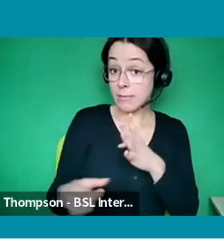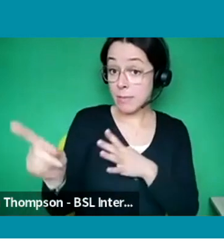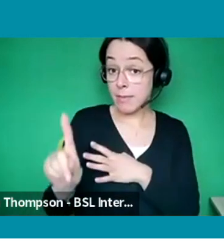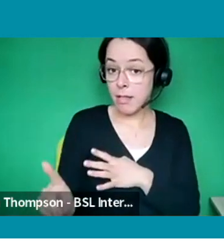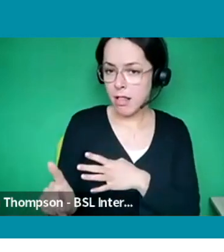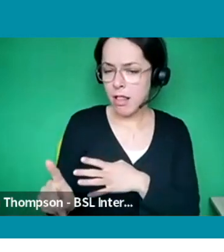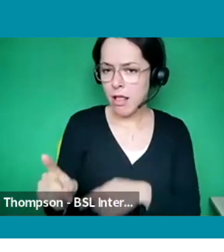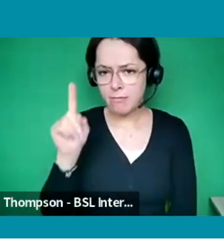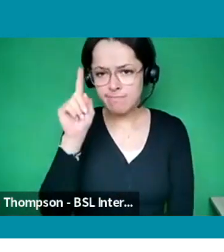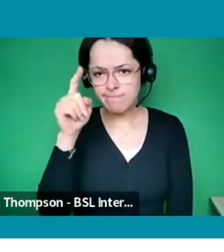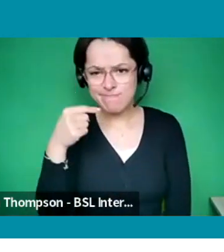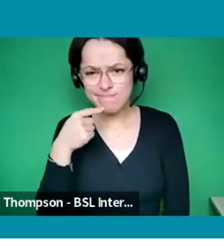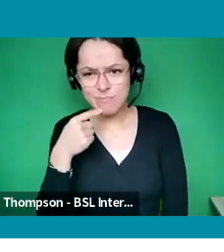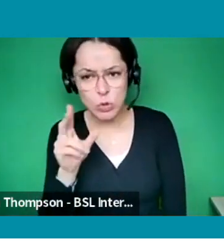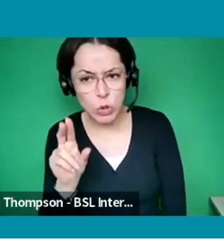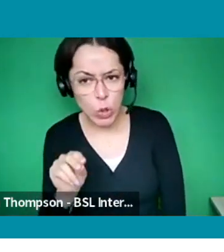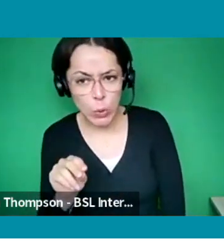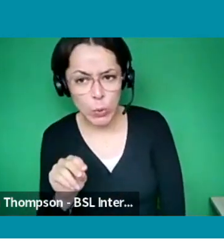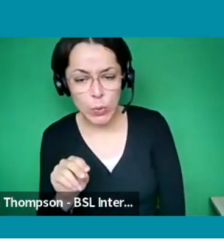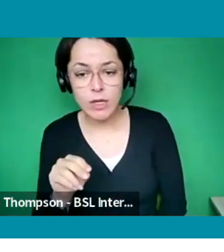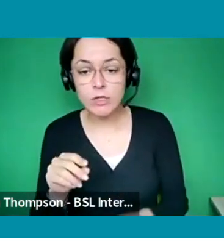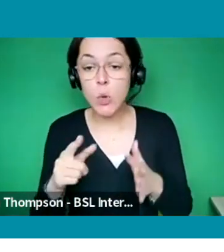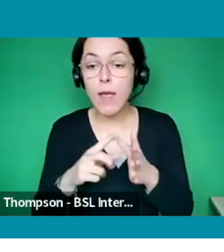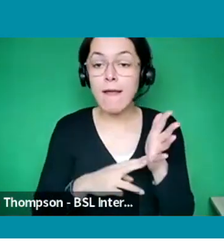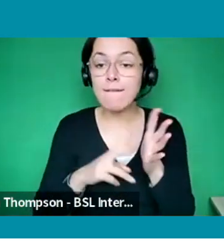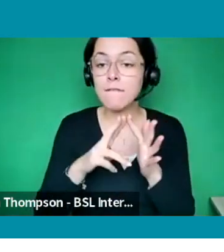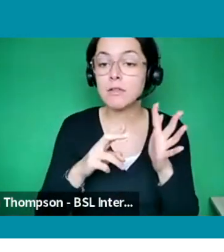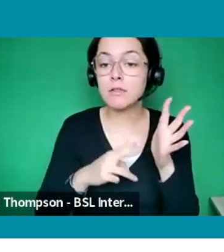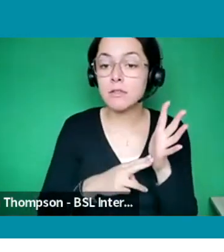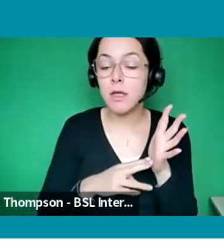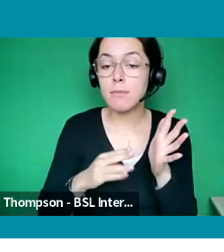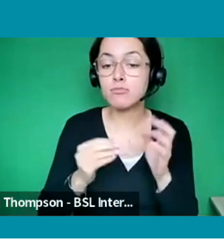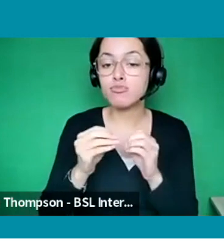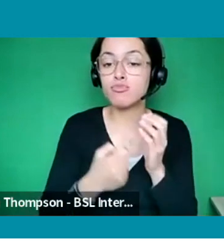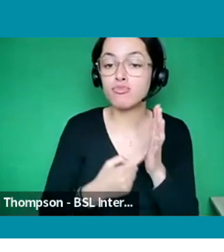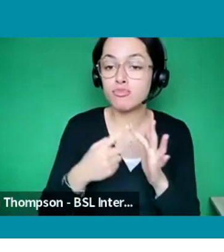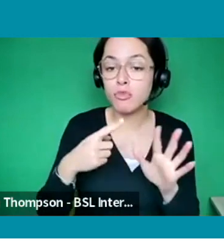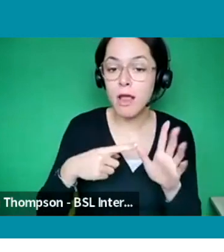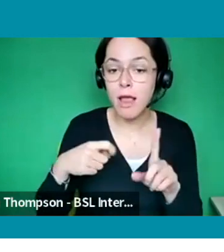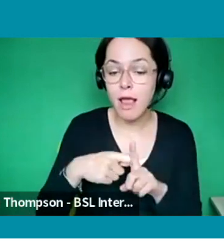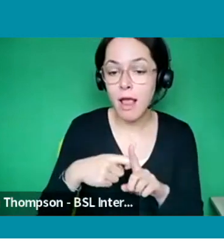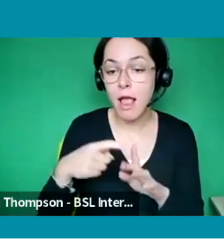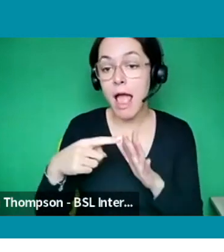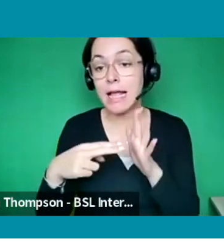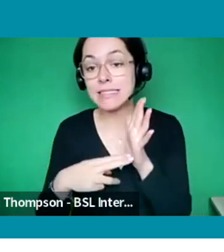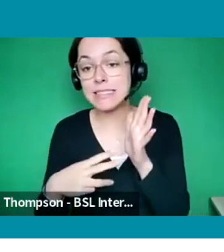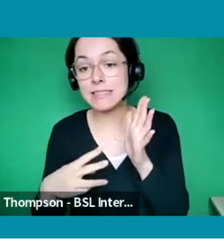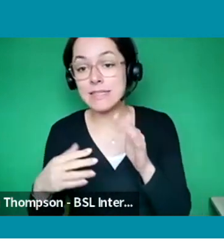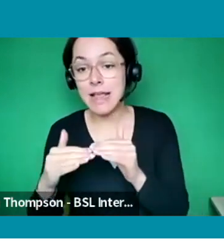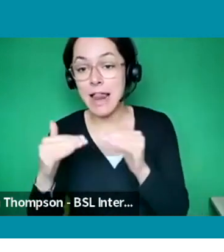So Evenbreak, ITV and Lifted Entertainment will advertise through Evenbreak because they